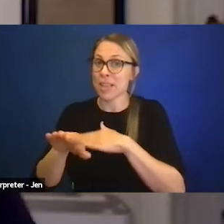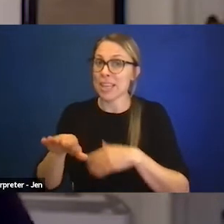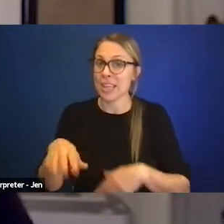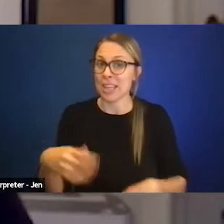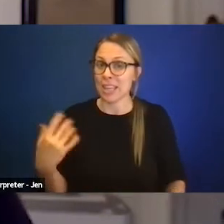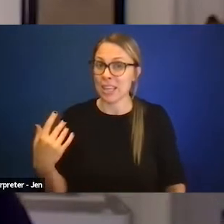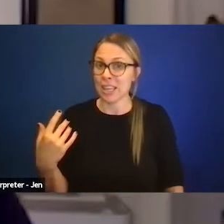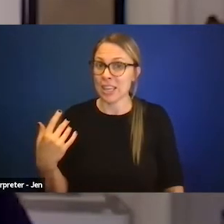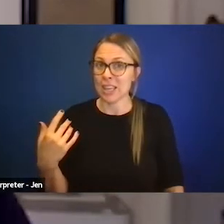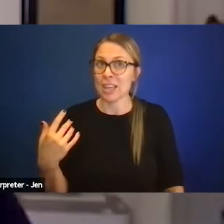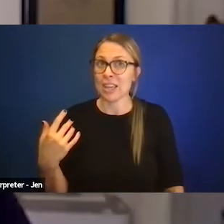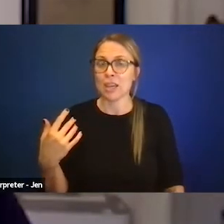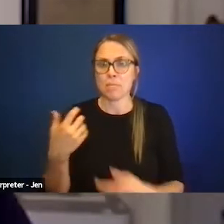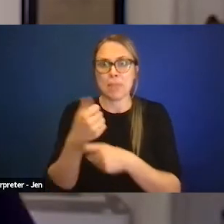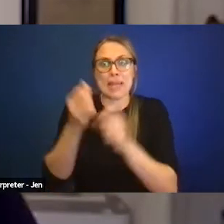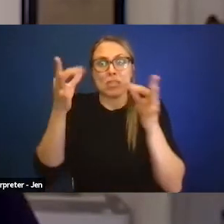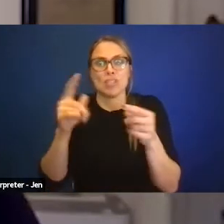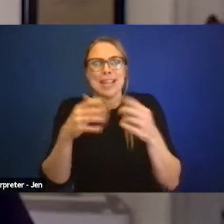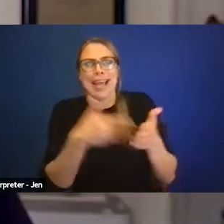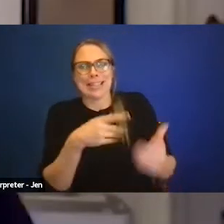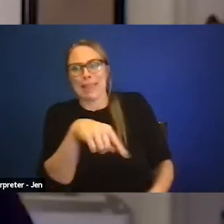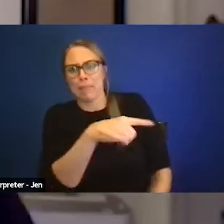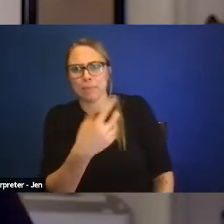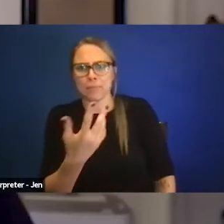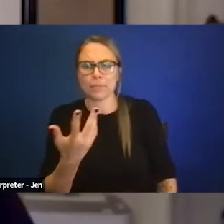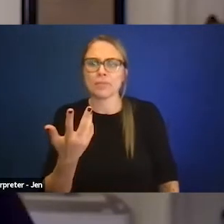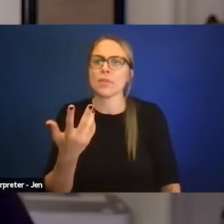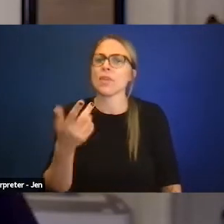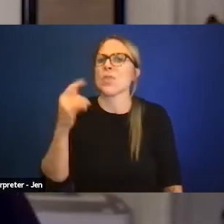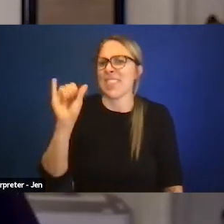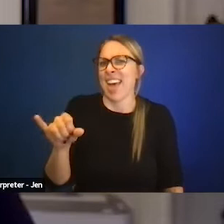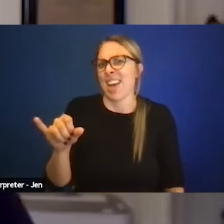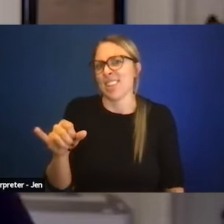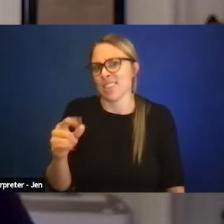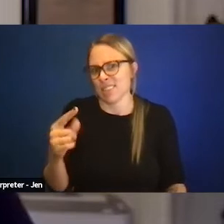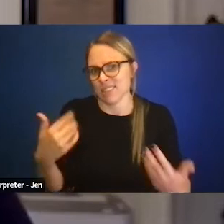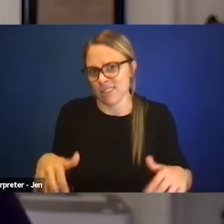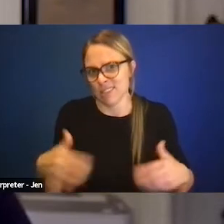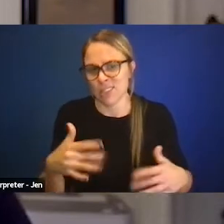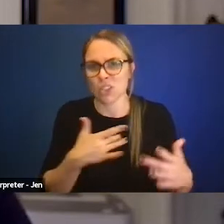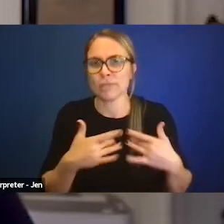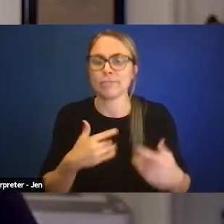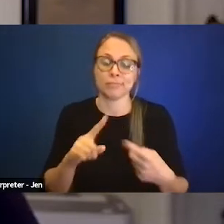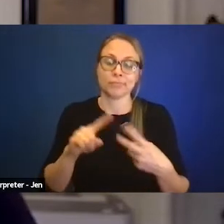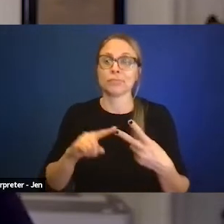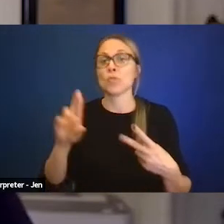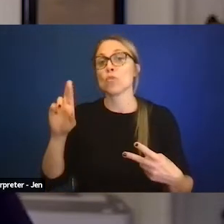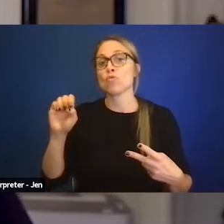I mean, these are things that we have to be concerned about. Obviously Roe v. Wade and the decision